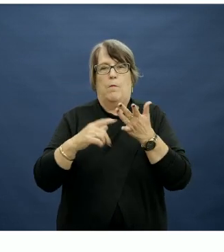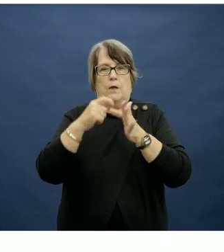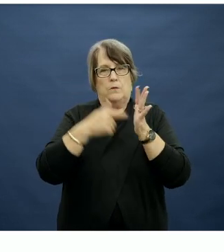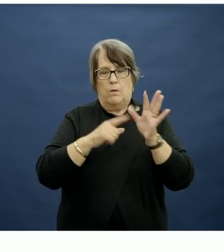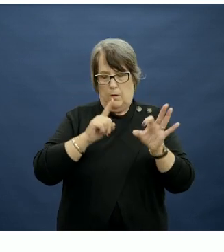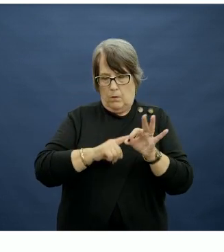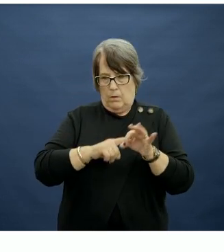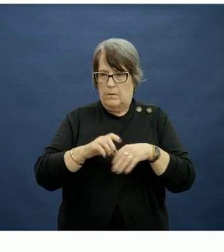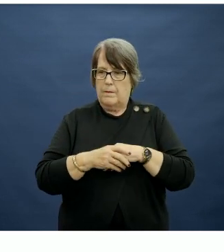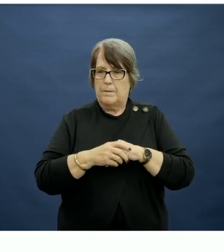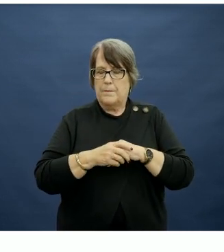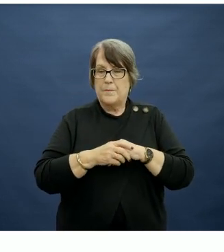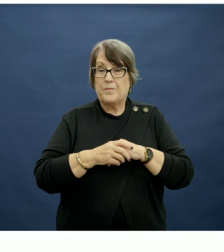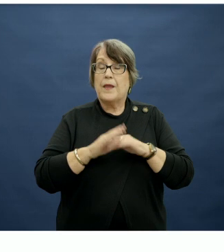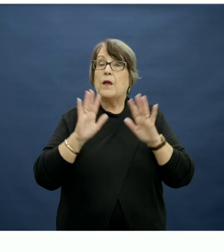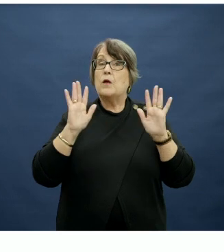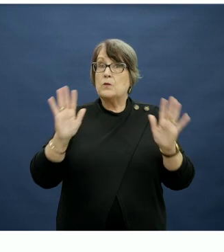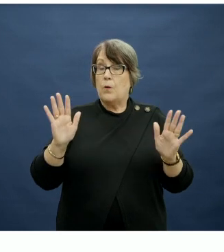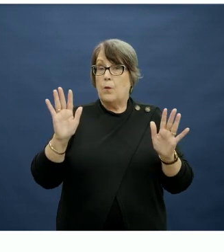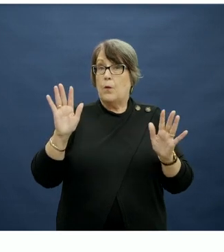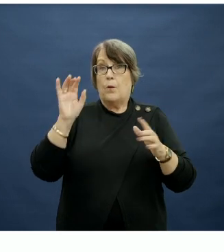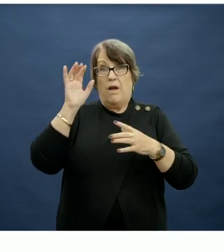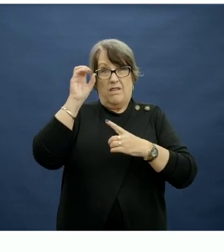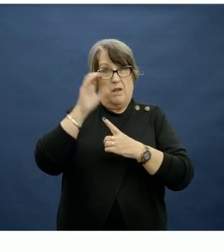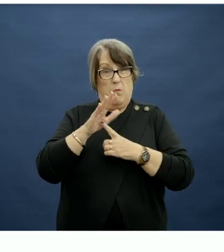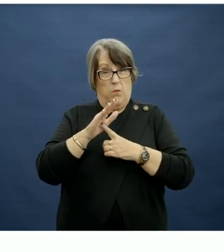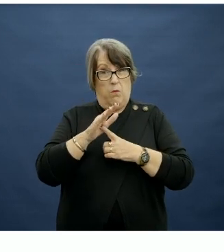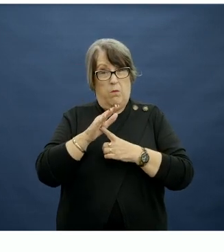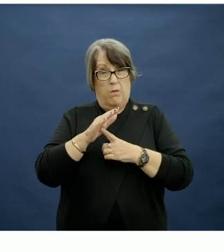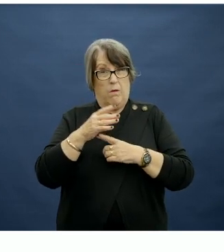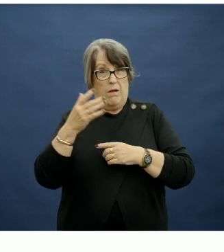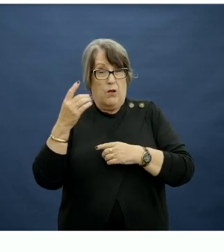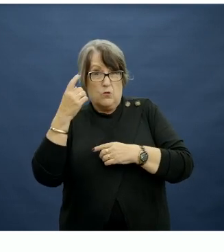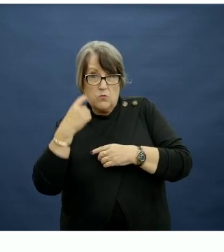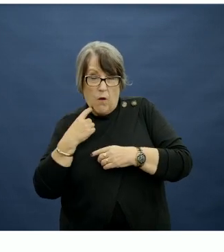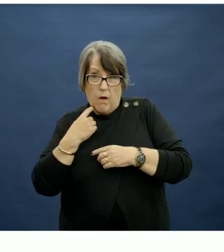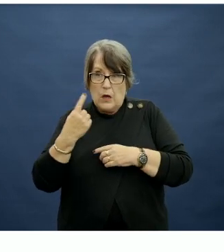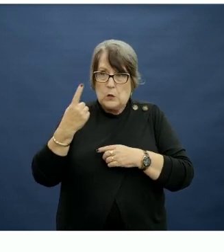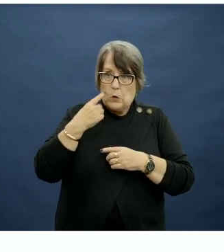So, notwithstanding the importance of needing to tackle the food supply in making sure we